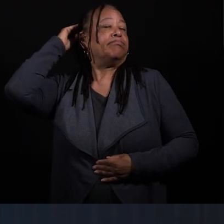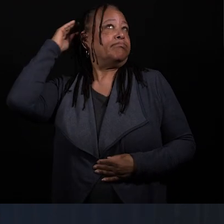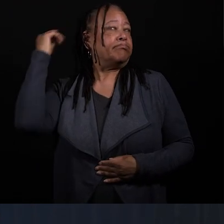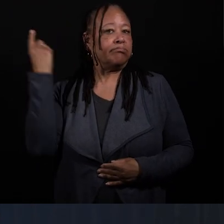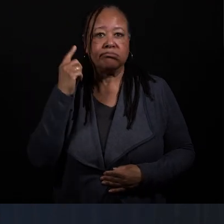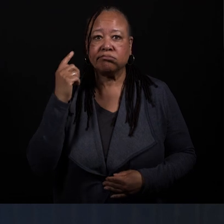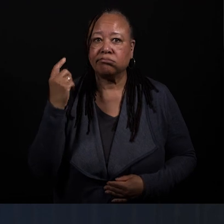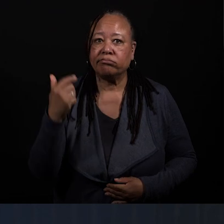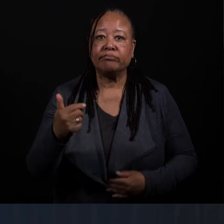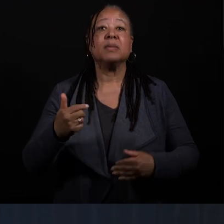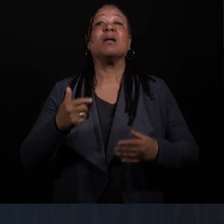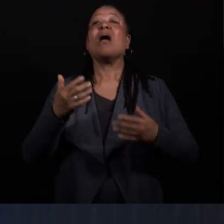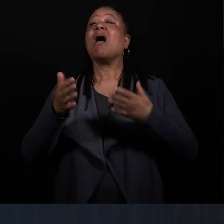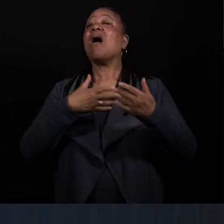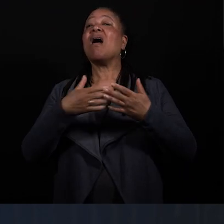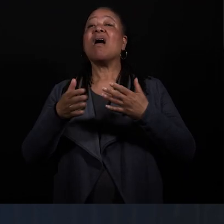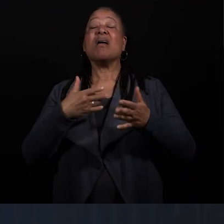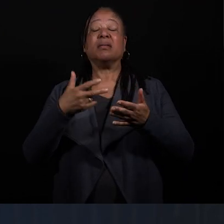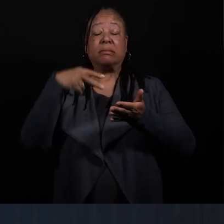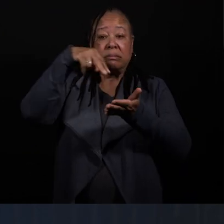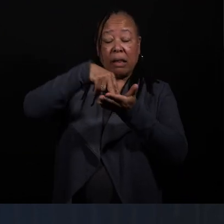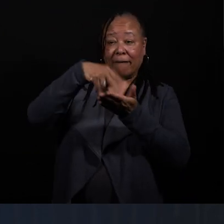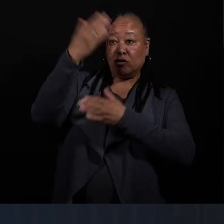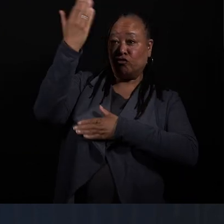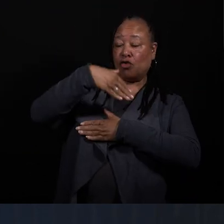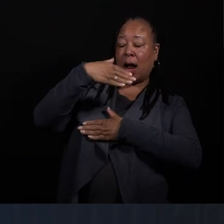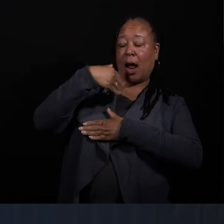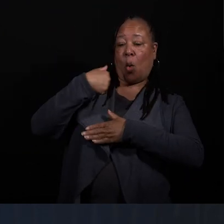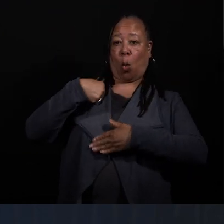Whether or not we're standing in front of a camera, we could always potentially be photographed.